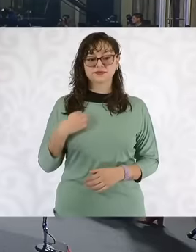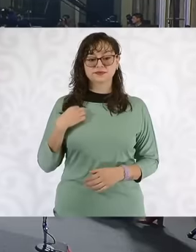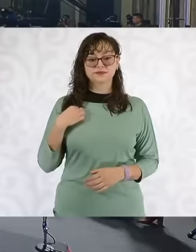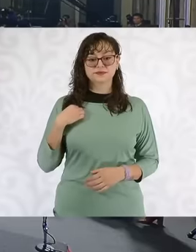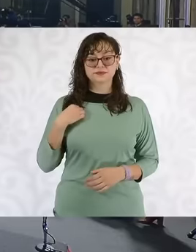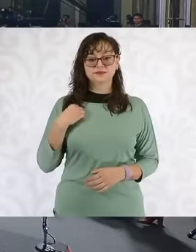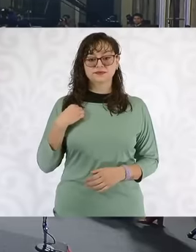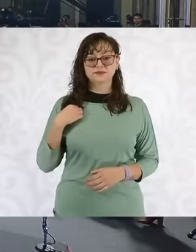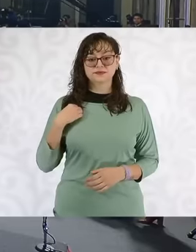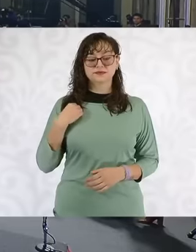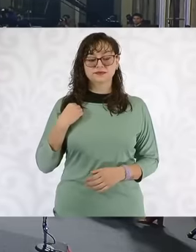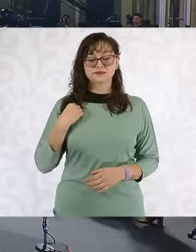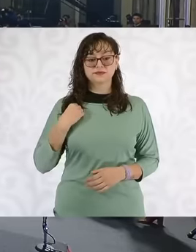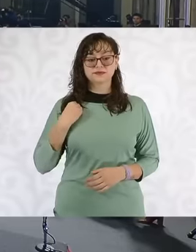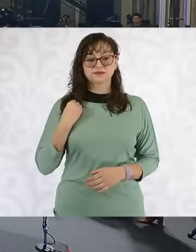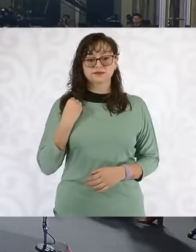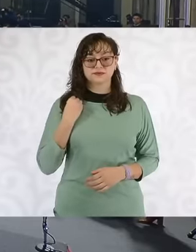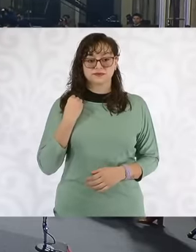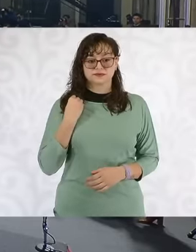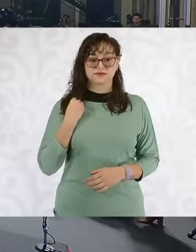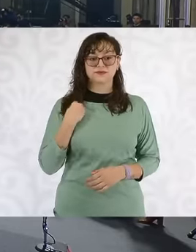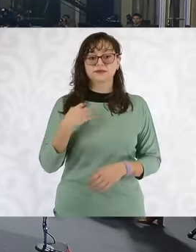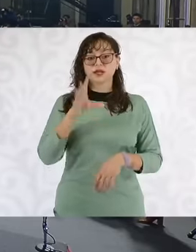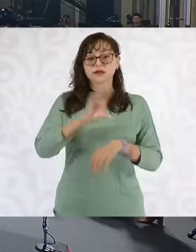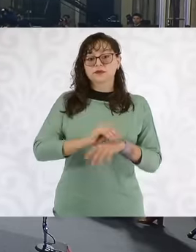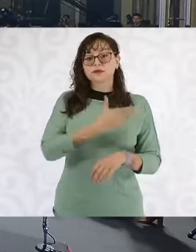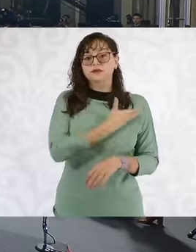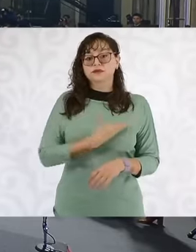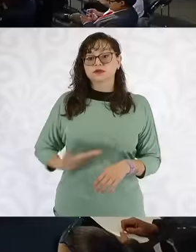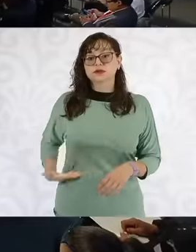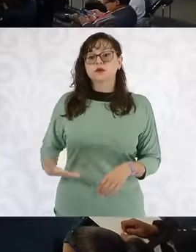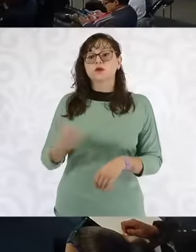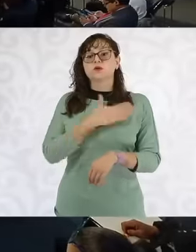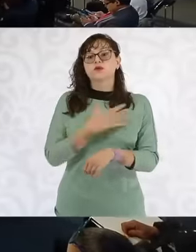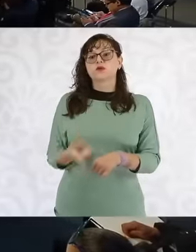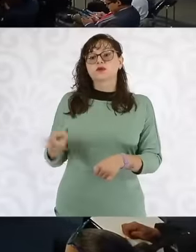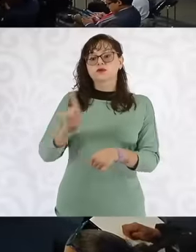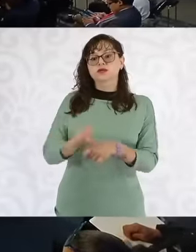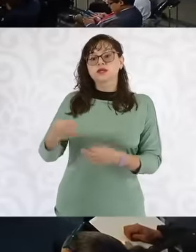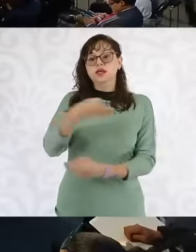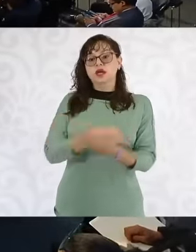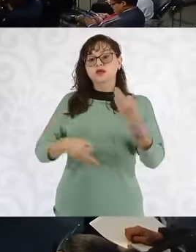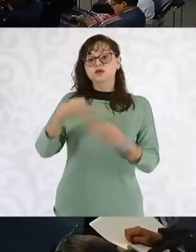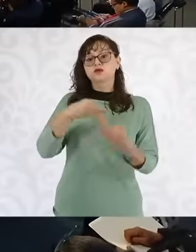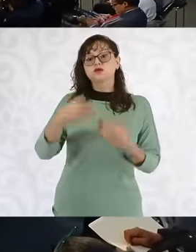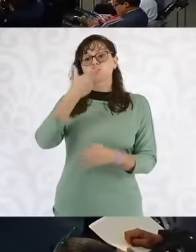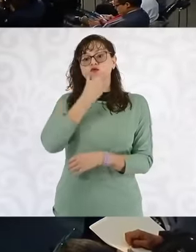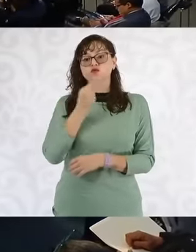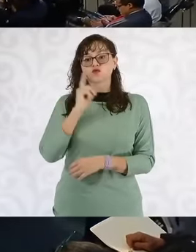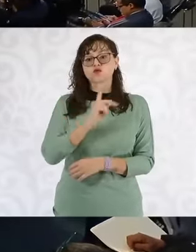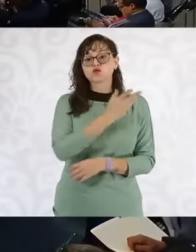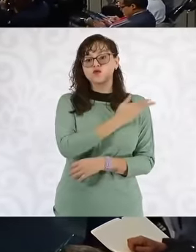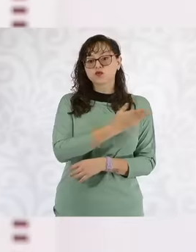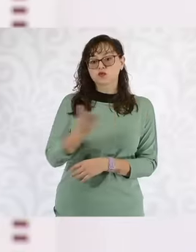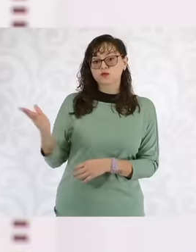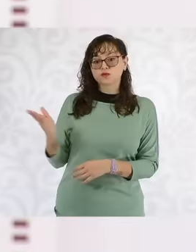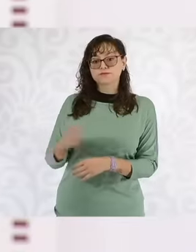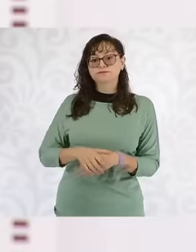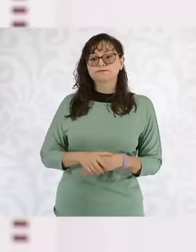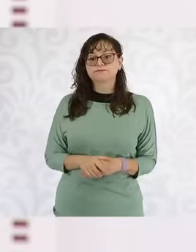with your permission, Madam President. Very good morning to everyone. and all of you, uh, I'm going to present to you, uh, the